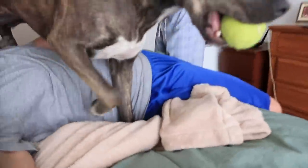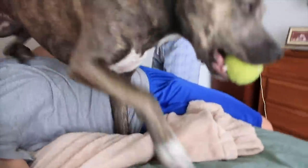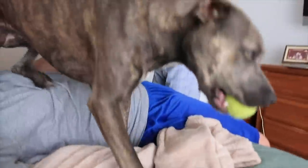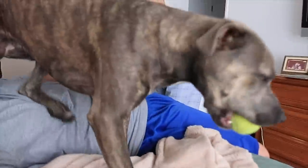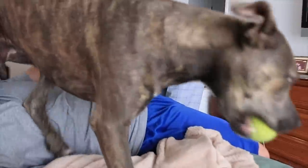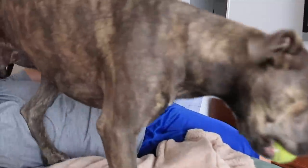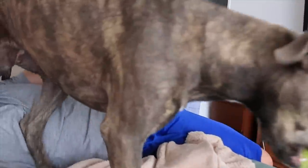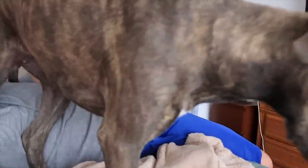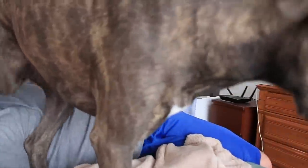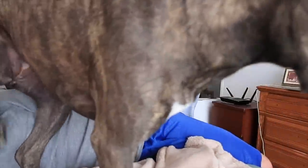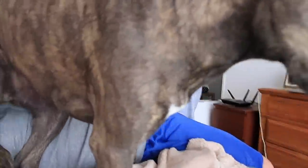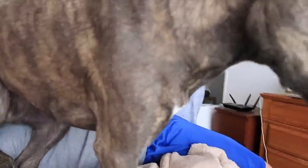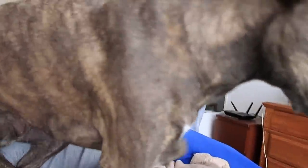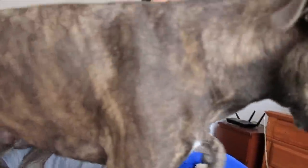E: I'm gonna take these away